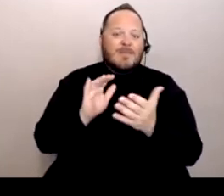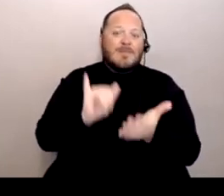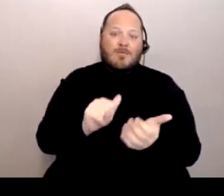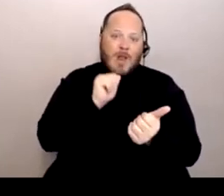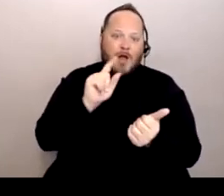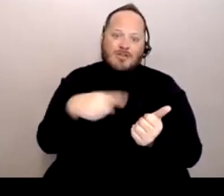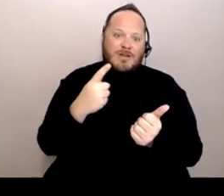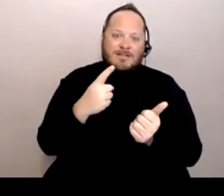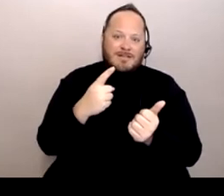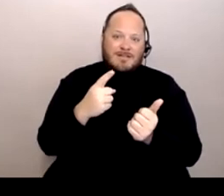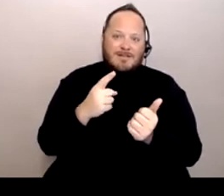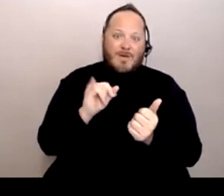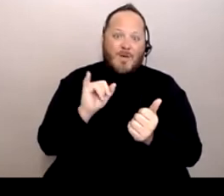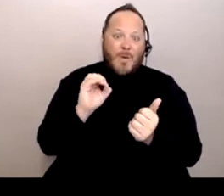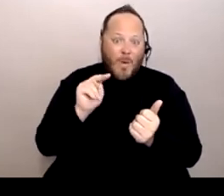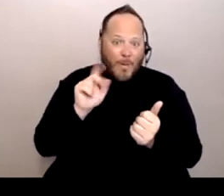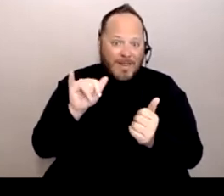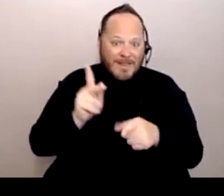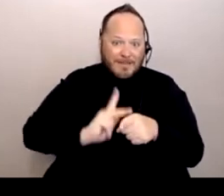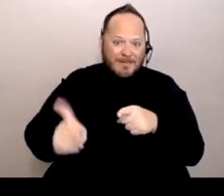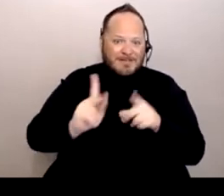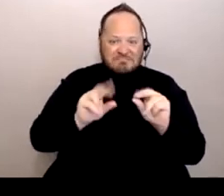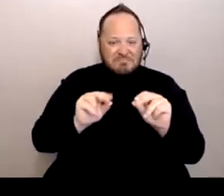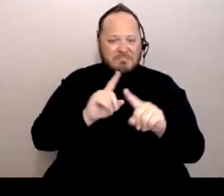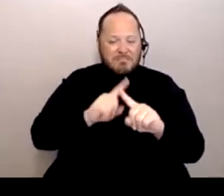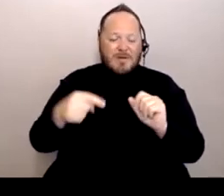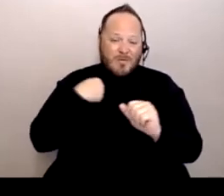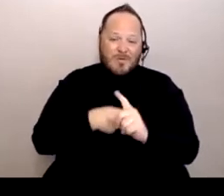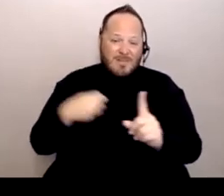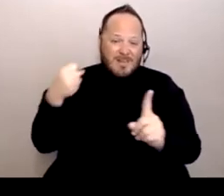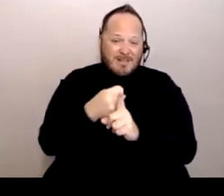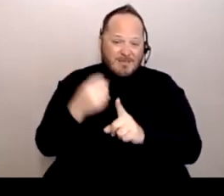But we get hit pretty hard, especially too with the farm worker communities.